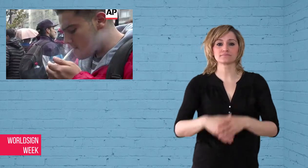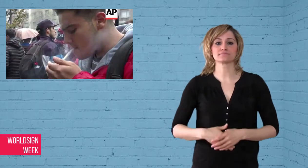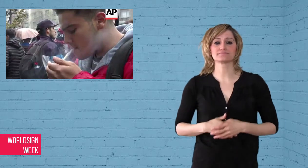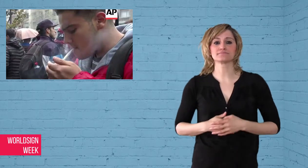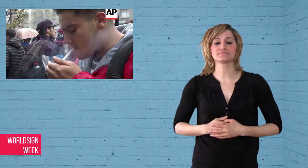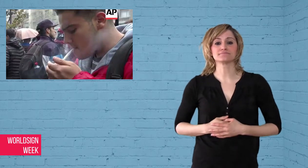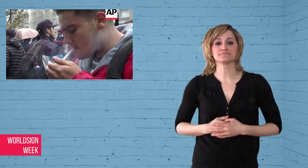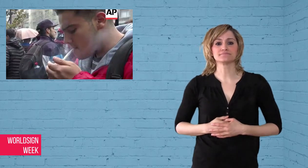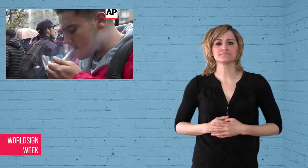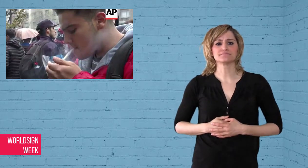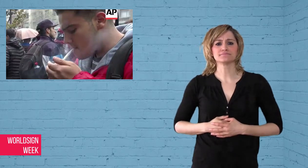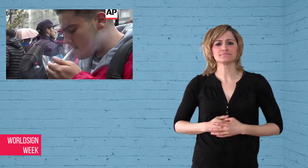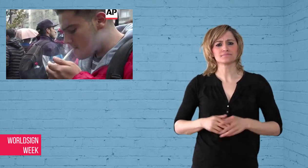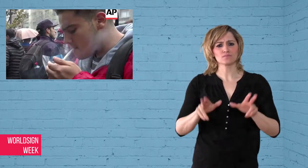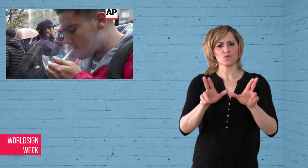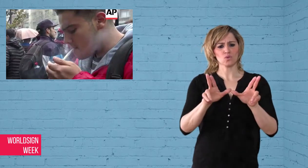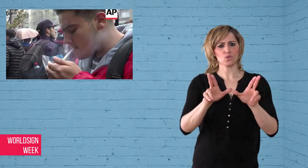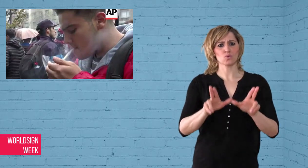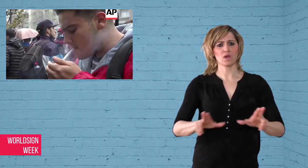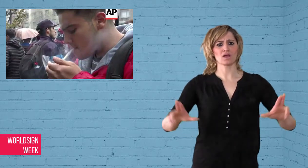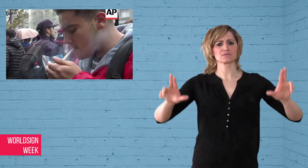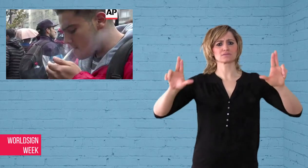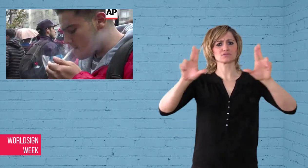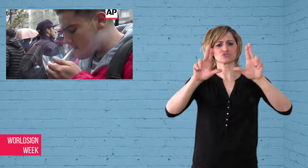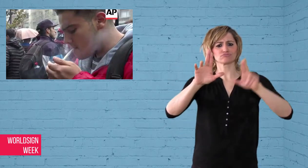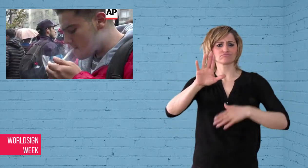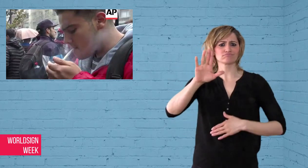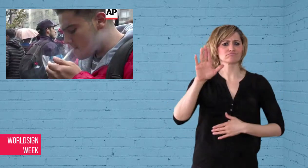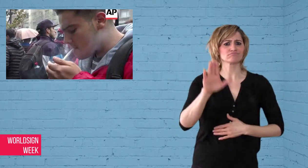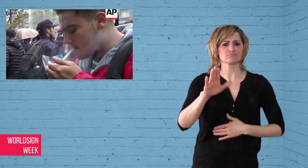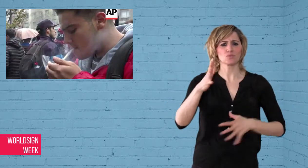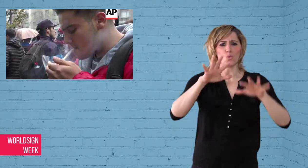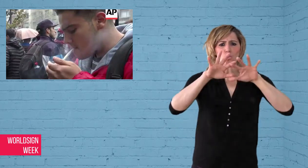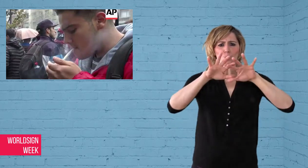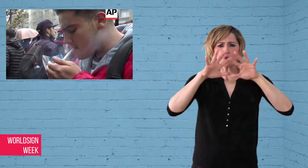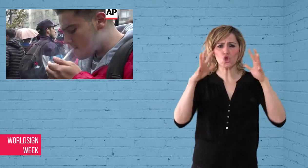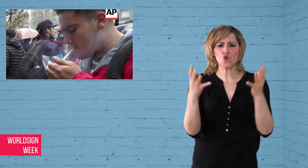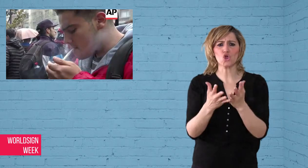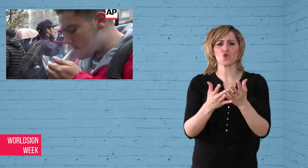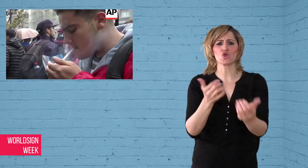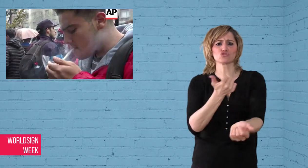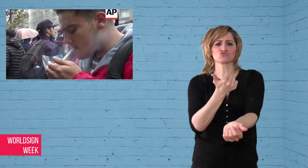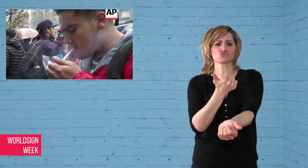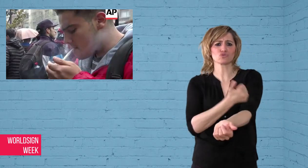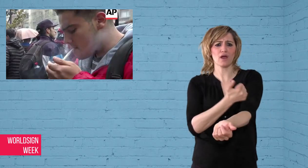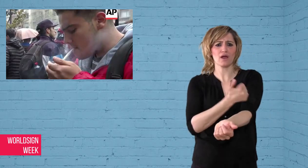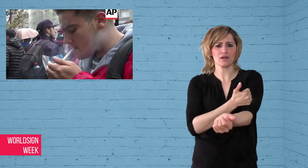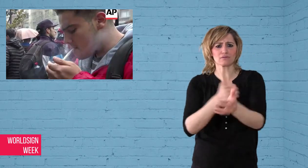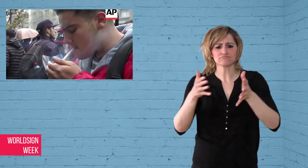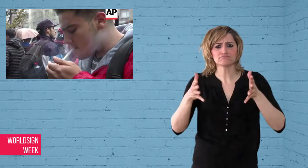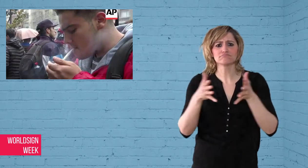laws. The United Nations’ World Drug